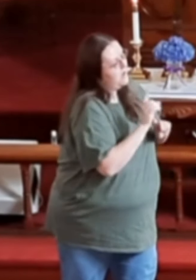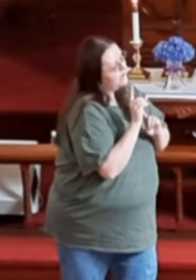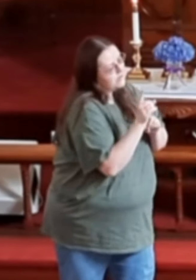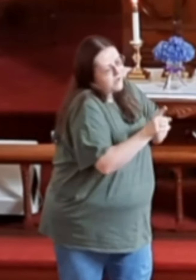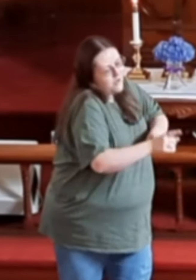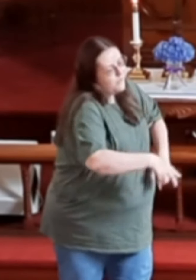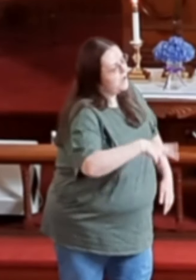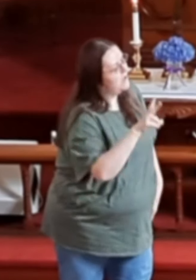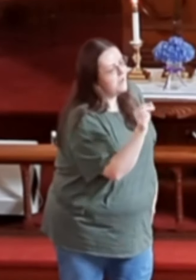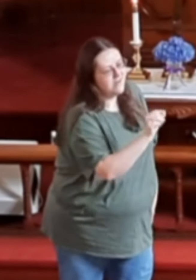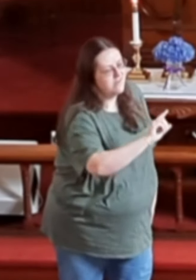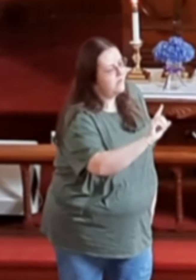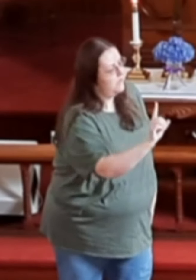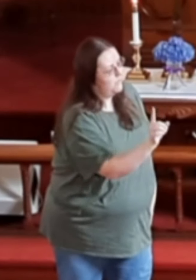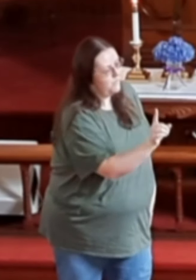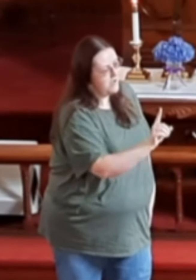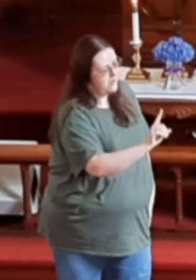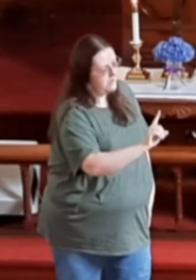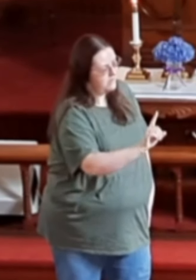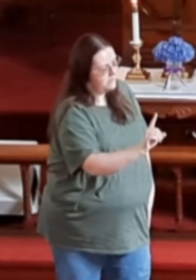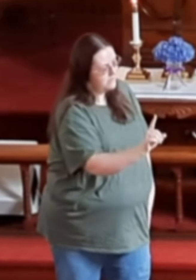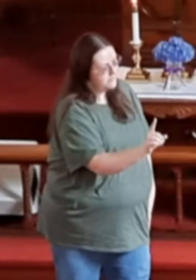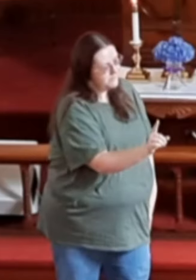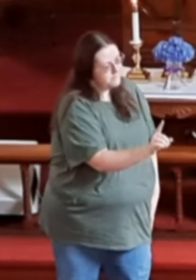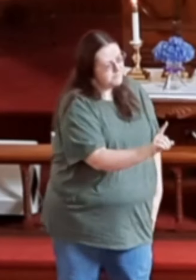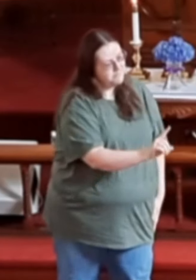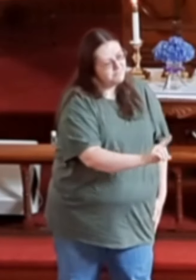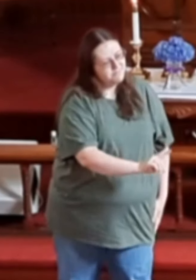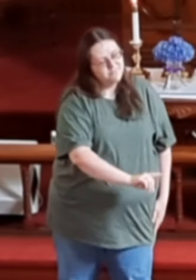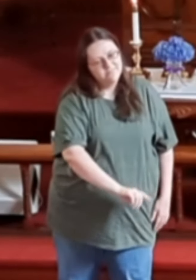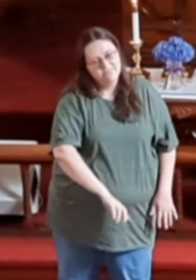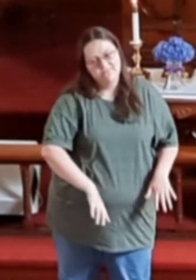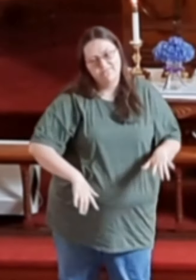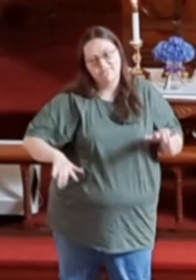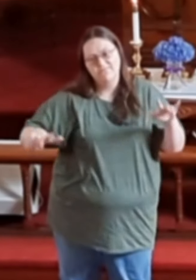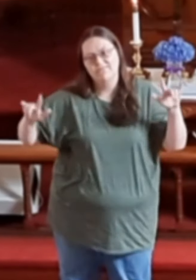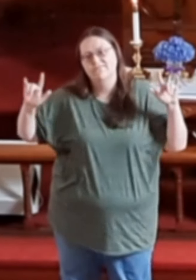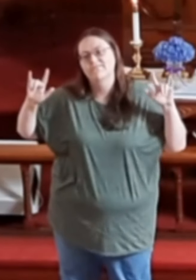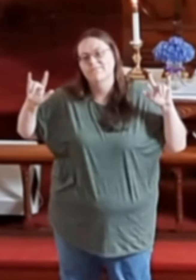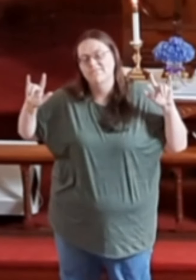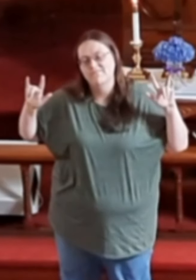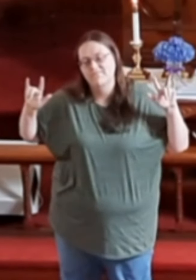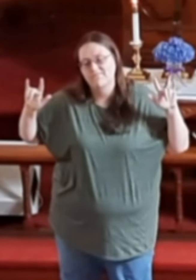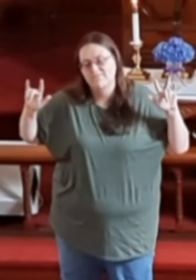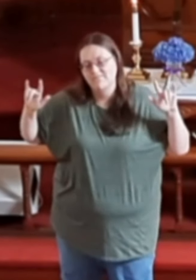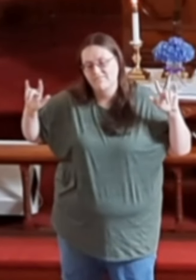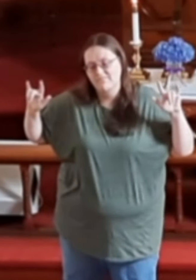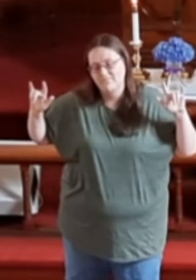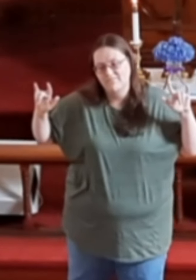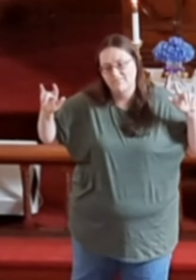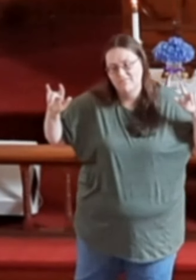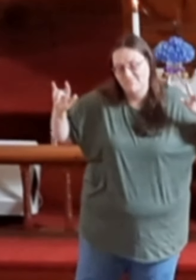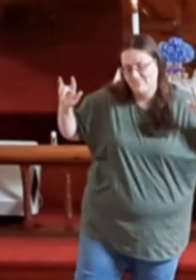I ain't going nowhere [Female] You gonna do that? (audience applauding)